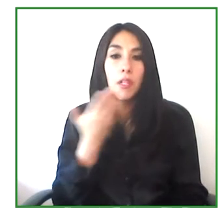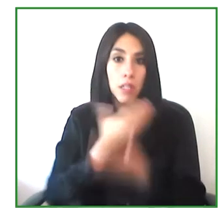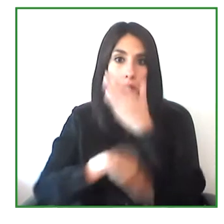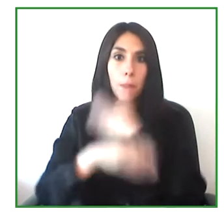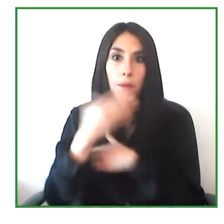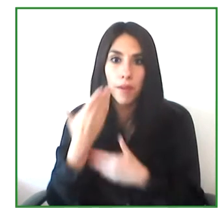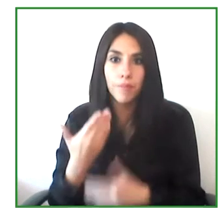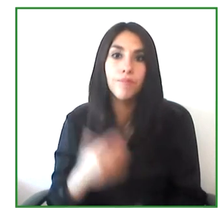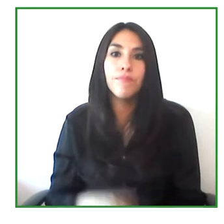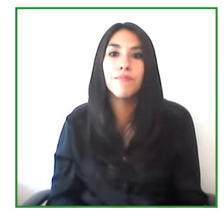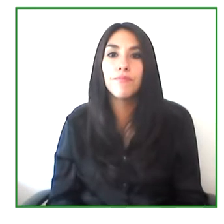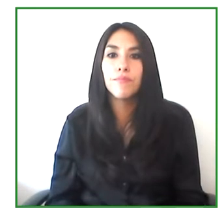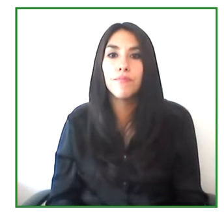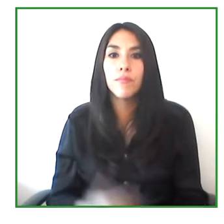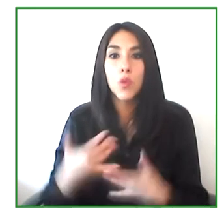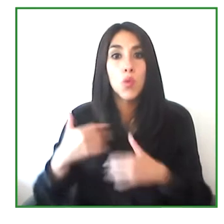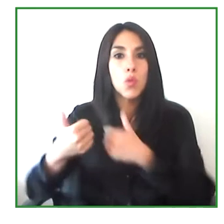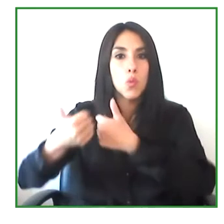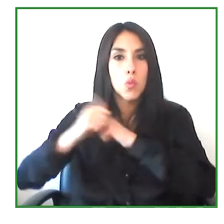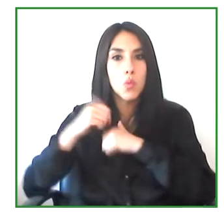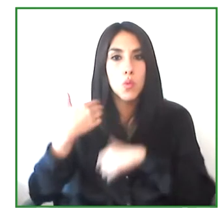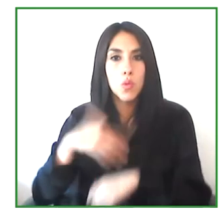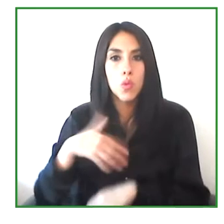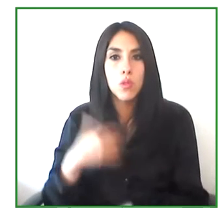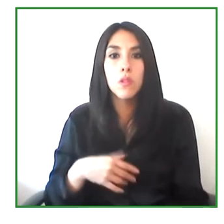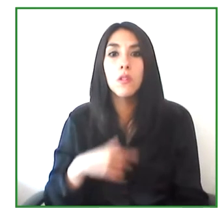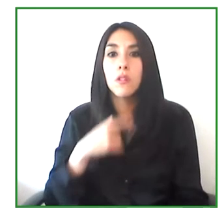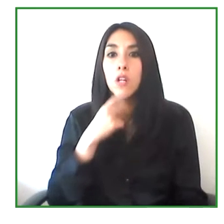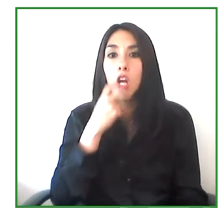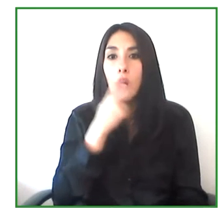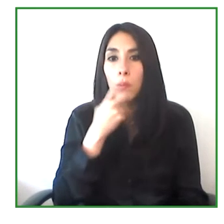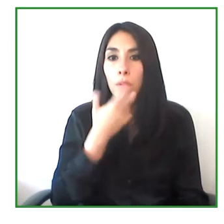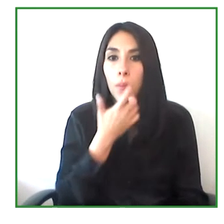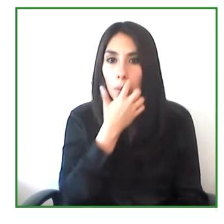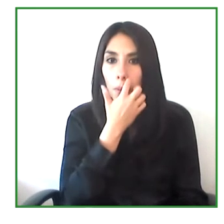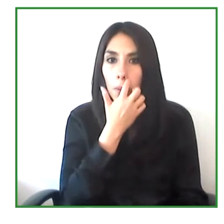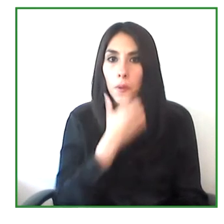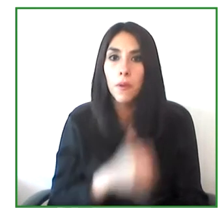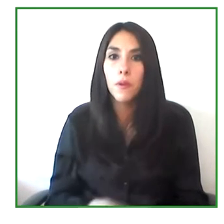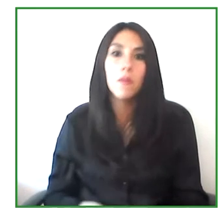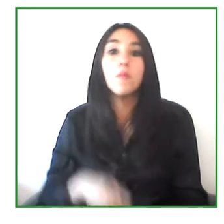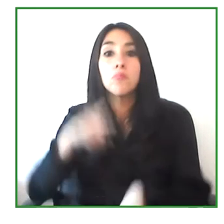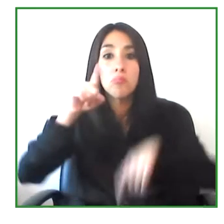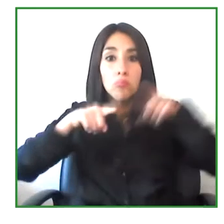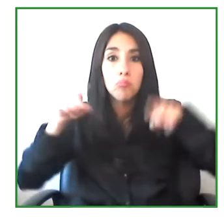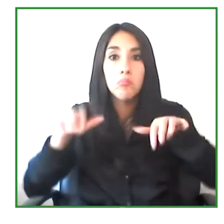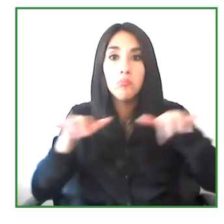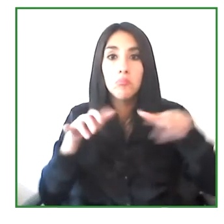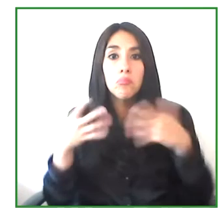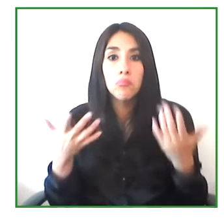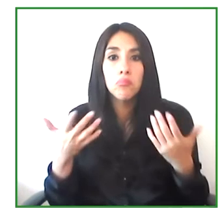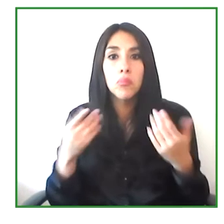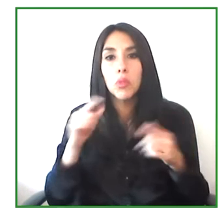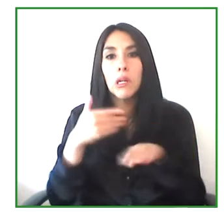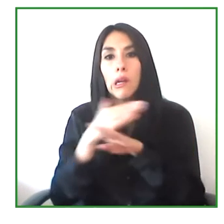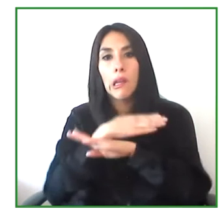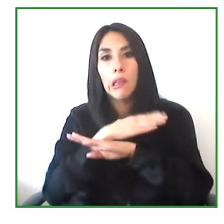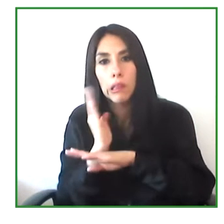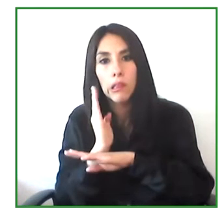The first one is language that are some things that have been delayed, but we have provided the feedbacks